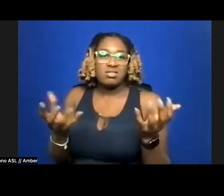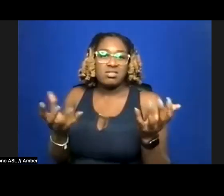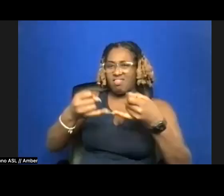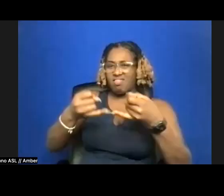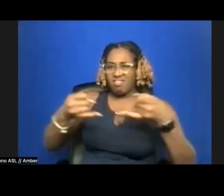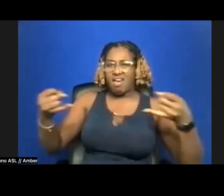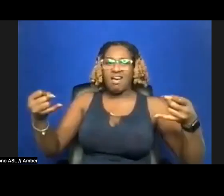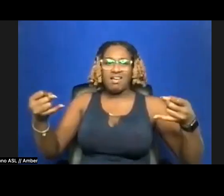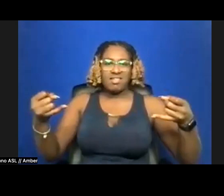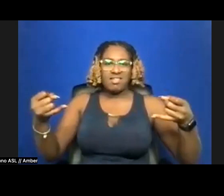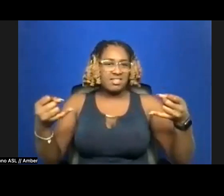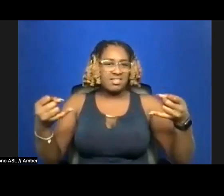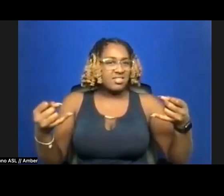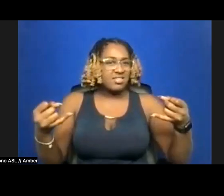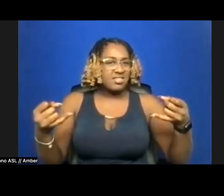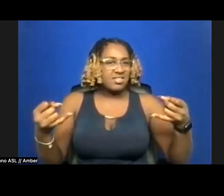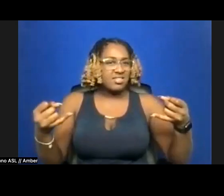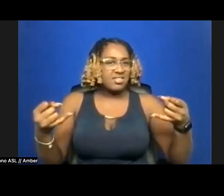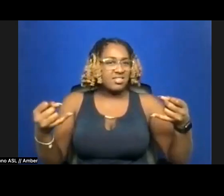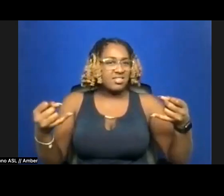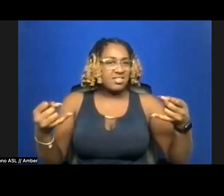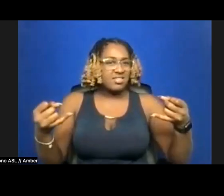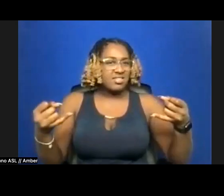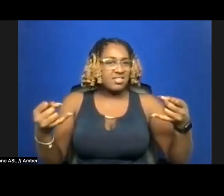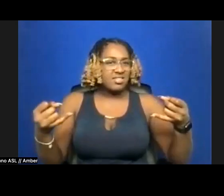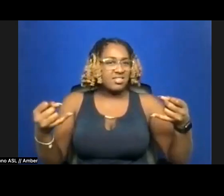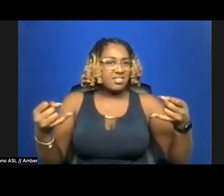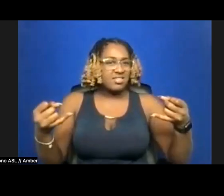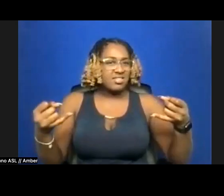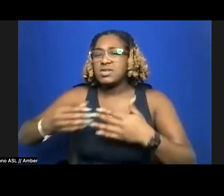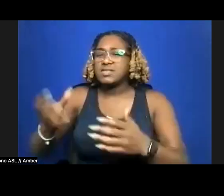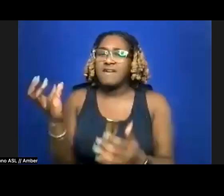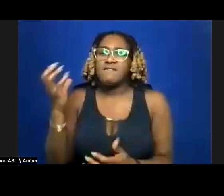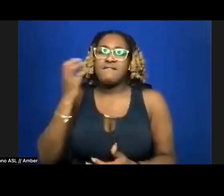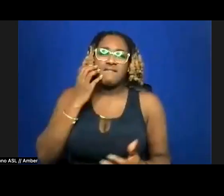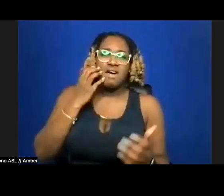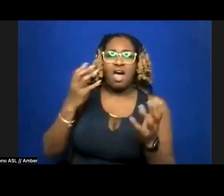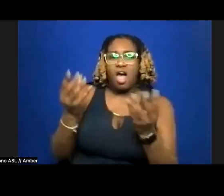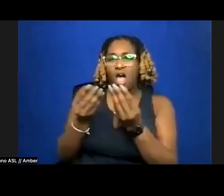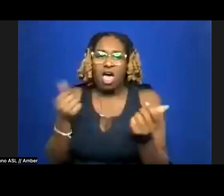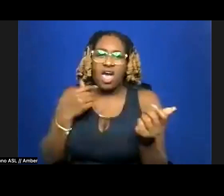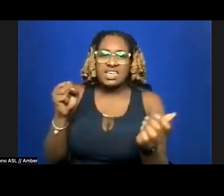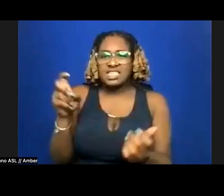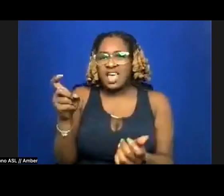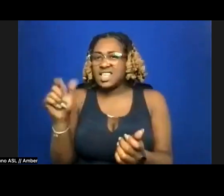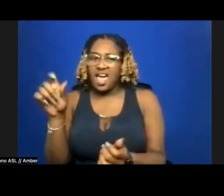to loosen fat black and opulent pools. I sex and axe my gilded nails through a lumbering